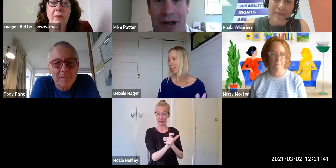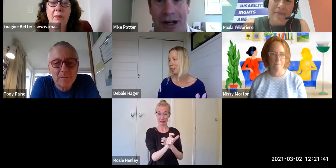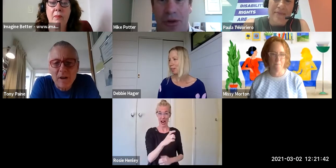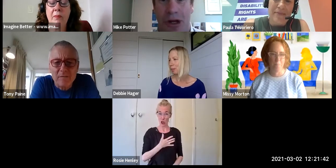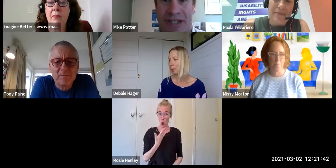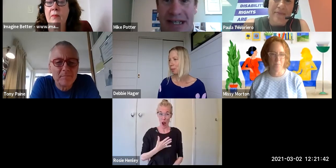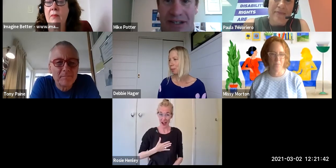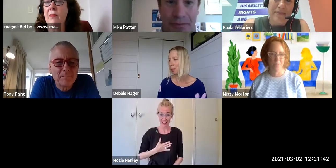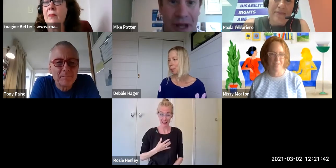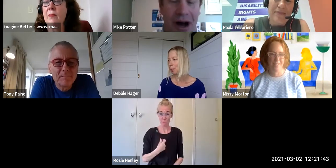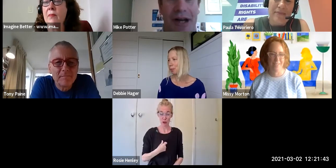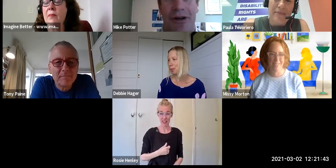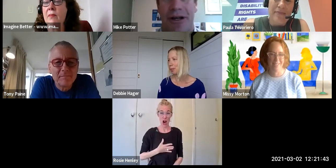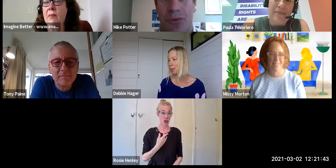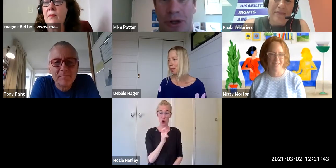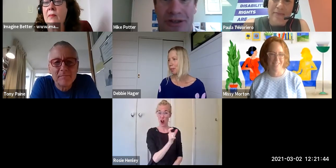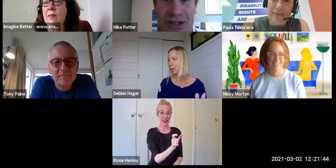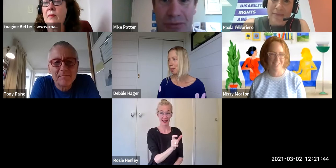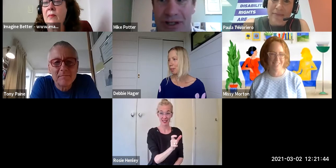I don't like the word consumerism.